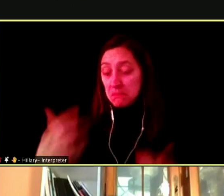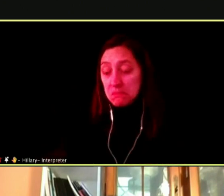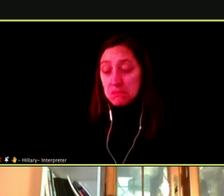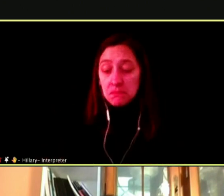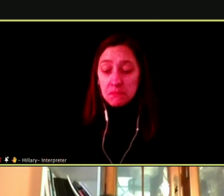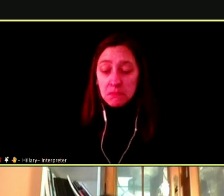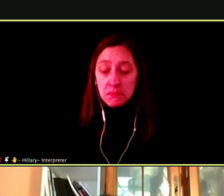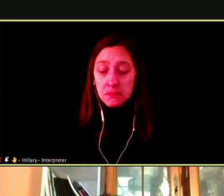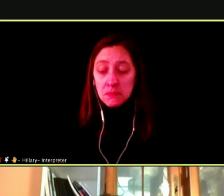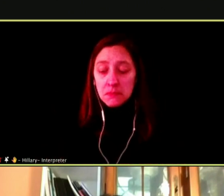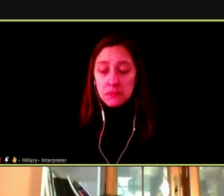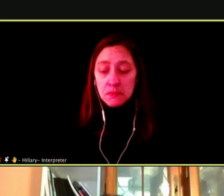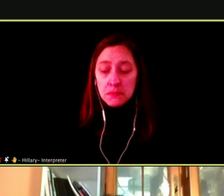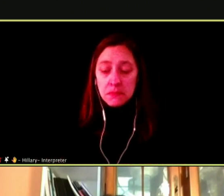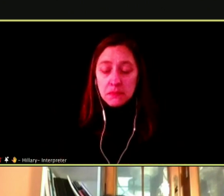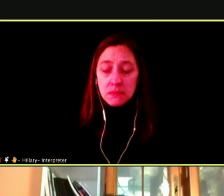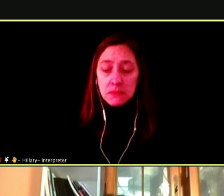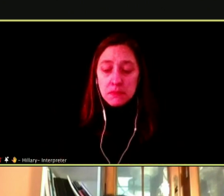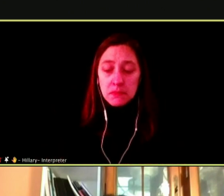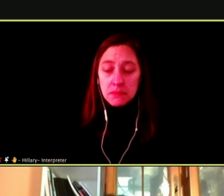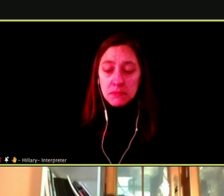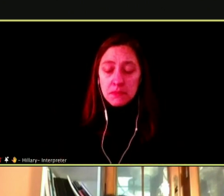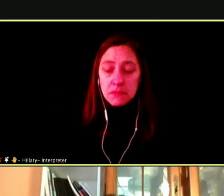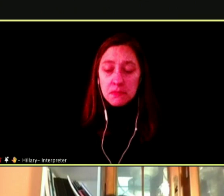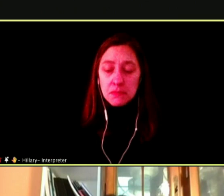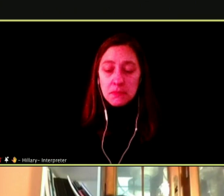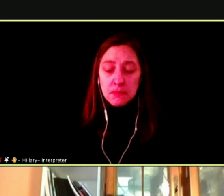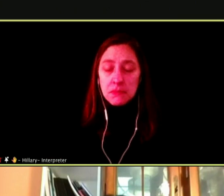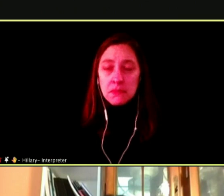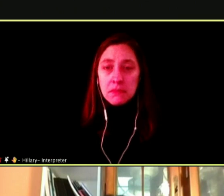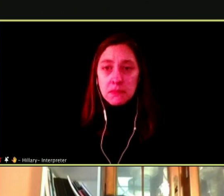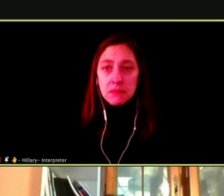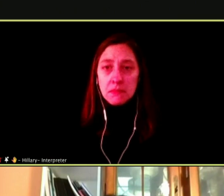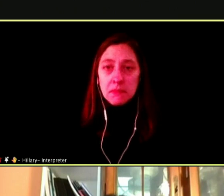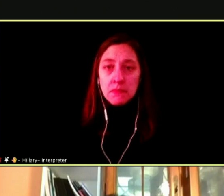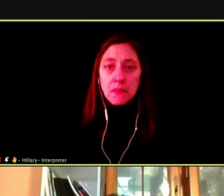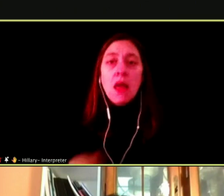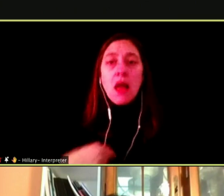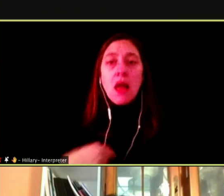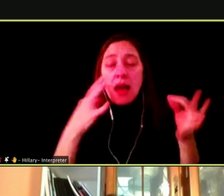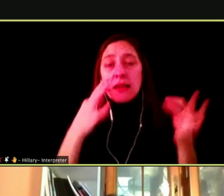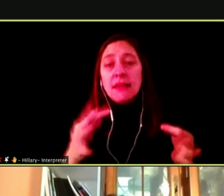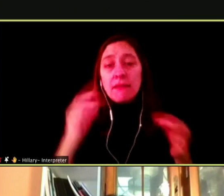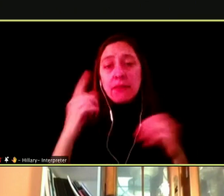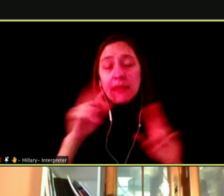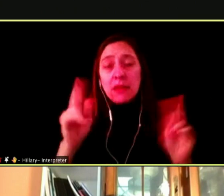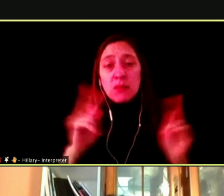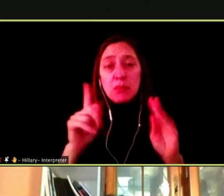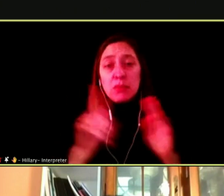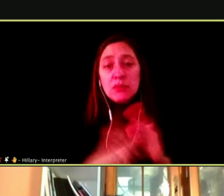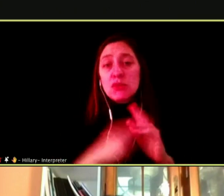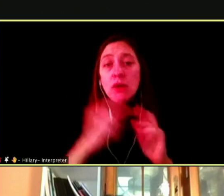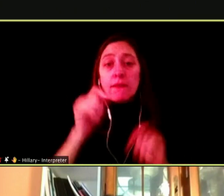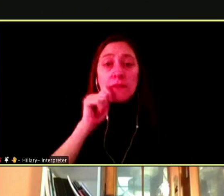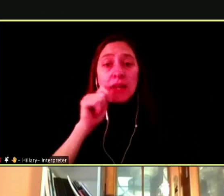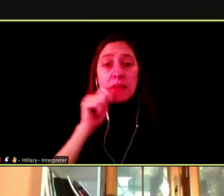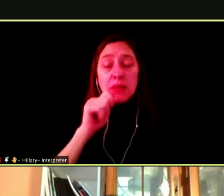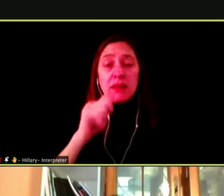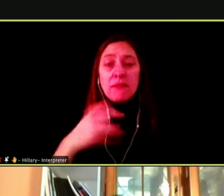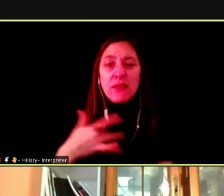I DEFINITELY DO THINK PEOPLE WHO START VAPING TO ISOLATE THEMSELVES HE WOULD SOMETIMES